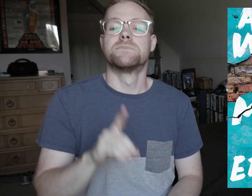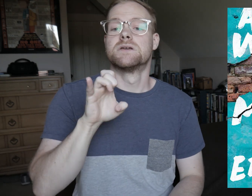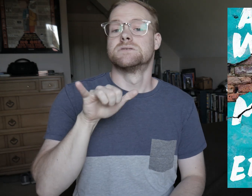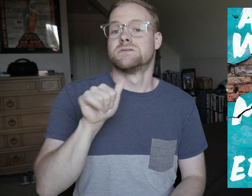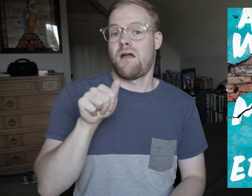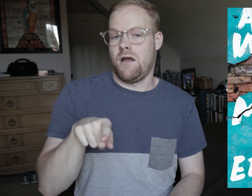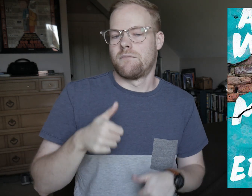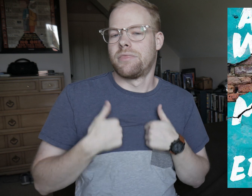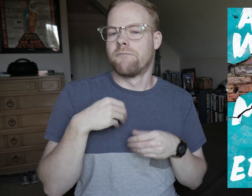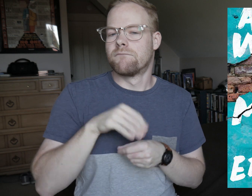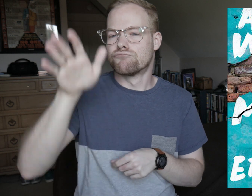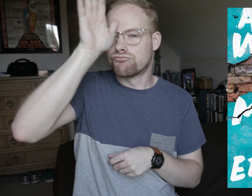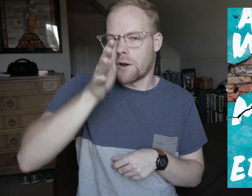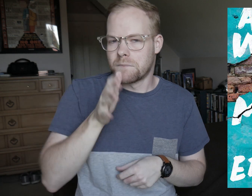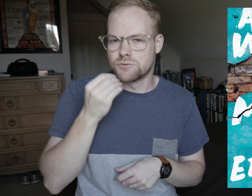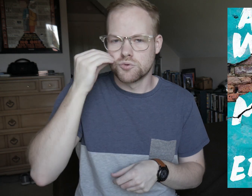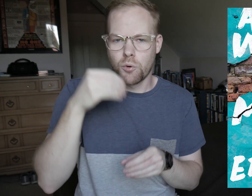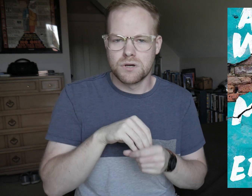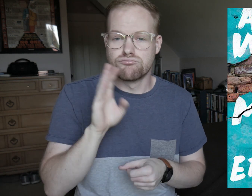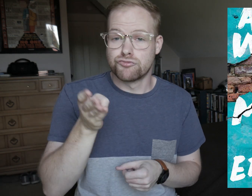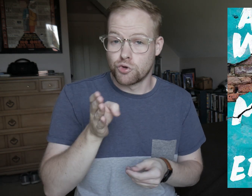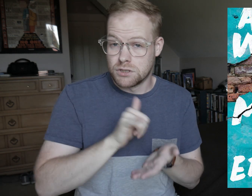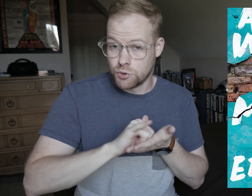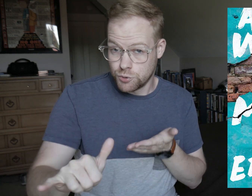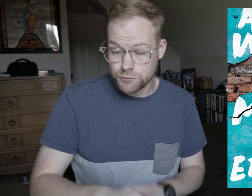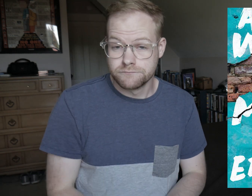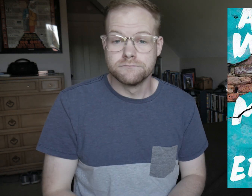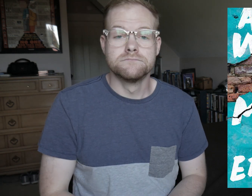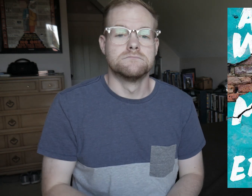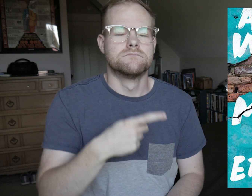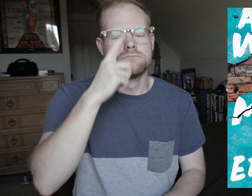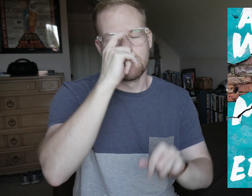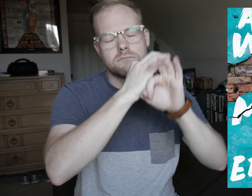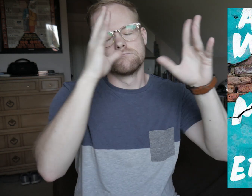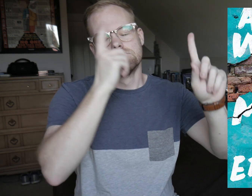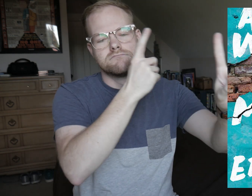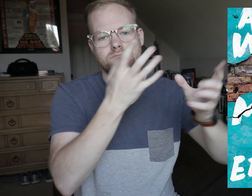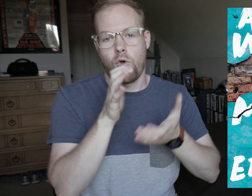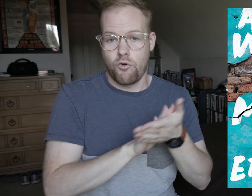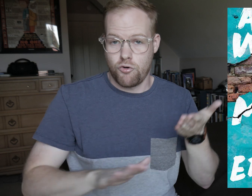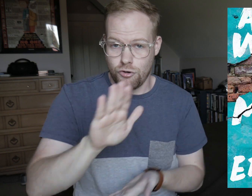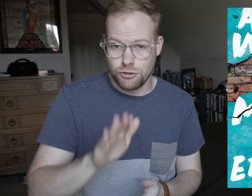Deya lives in her grandparents’ house in Brooklyn, dreaming of going to college.